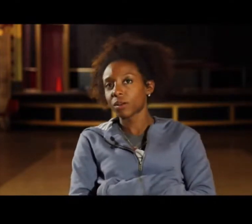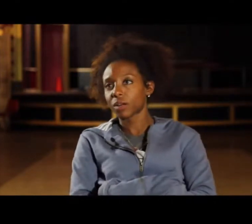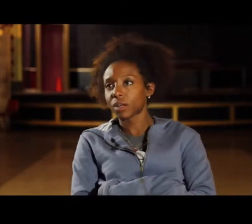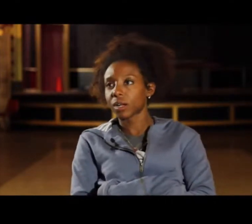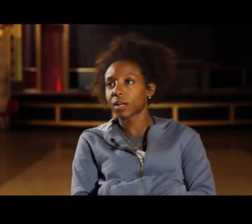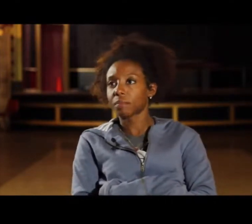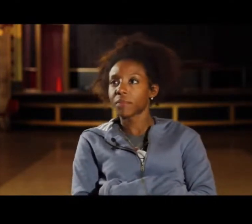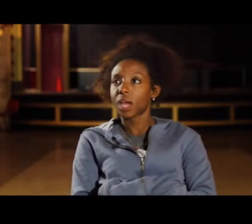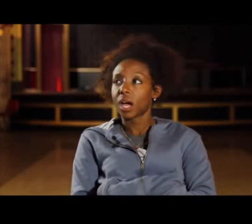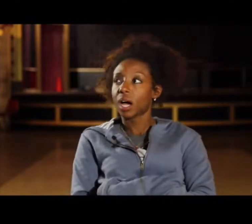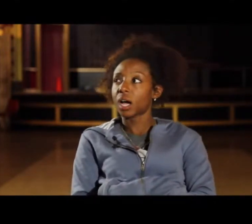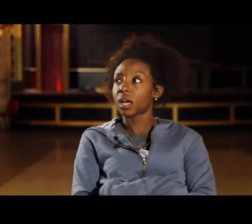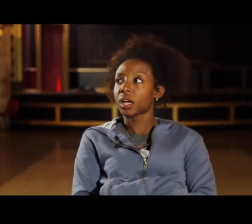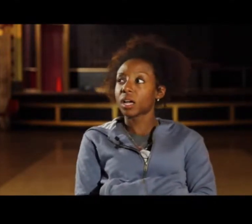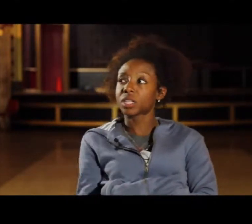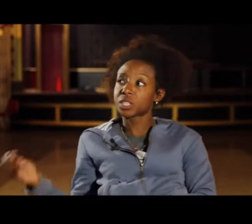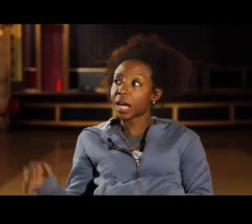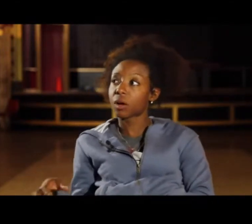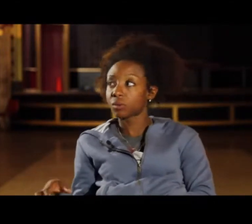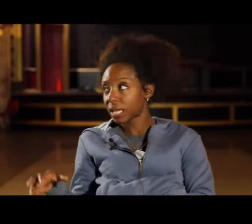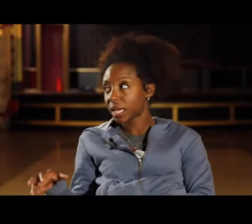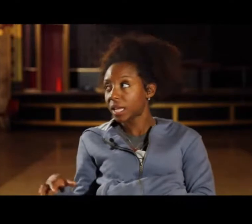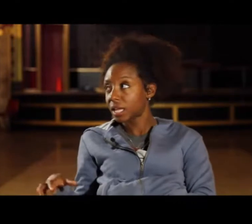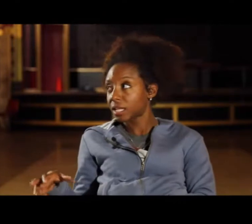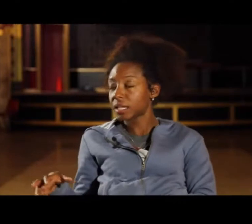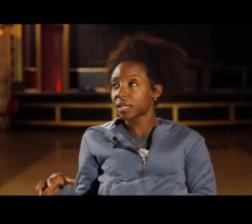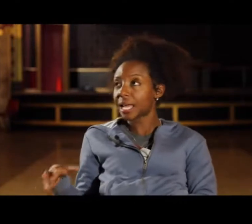with so many people you have conversations with people